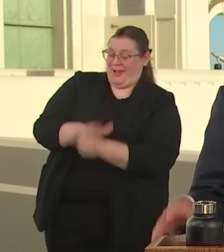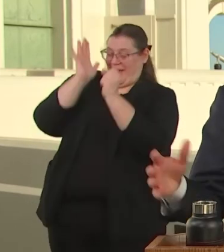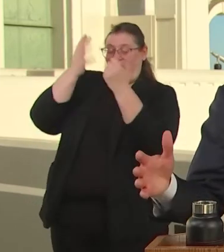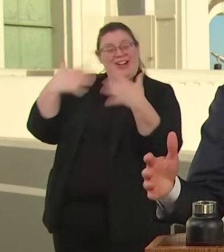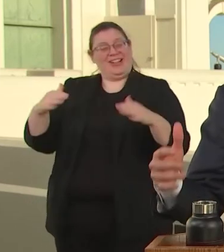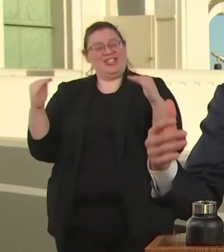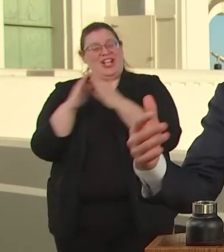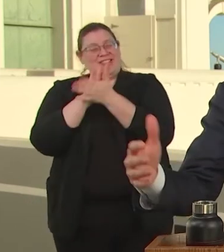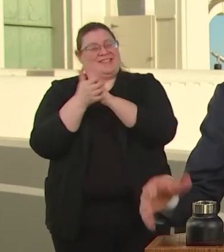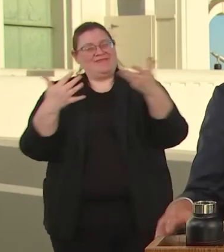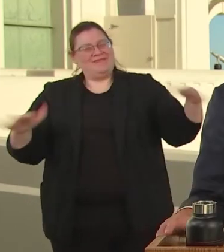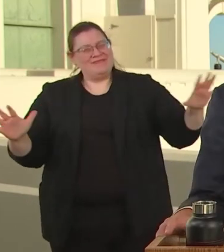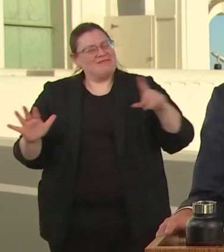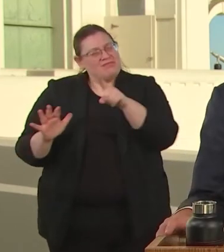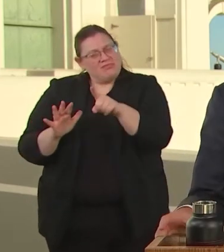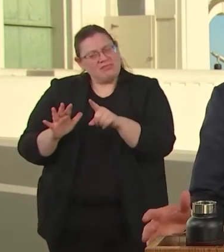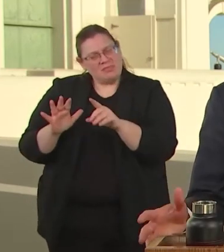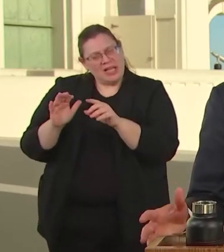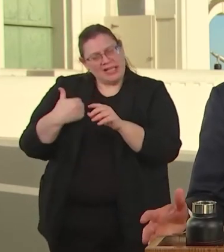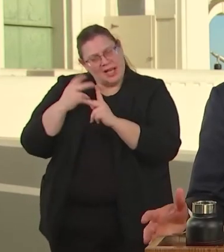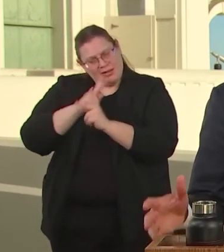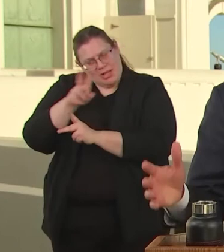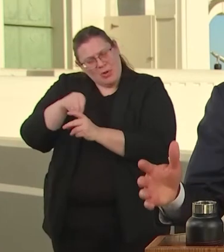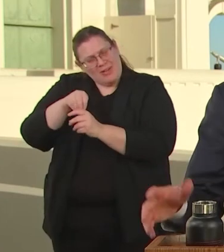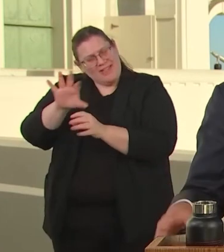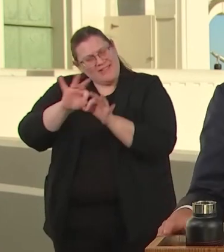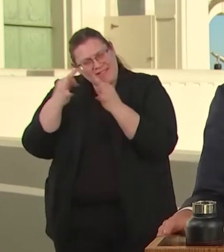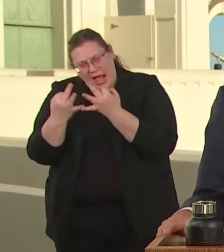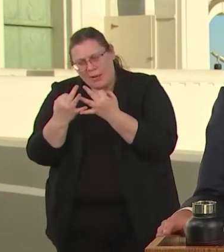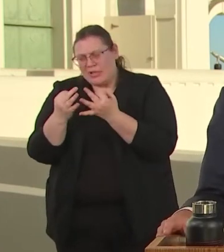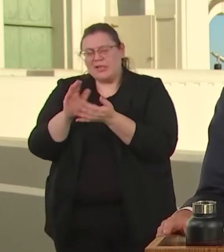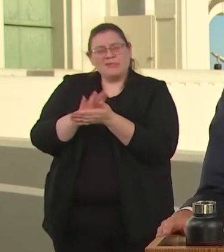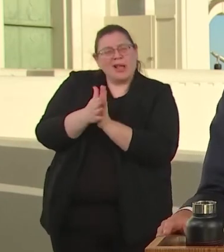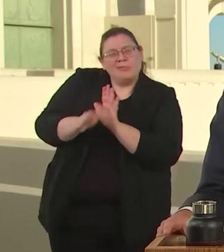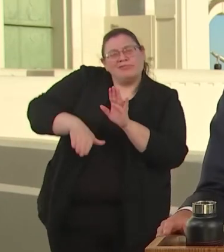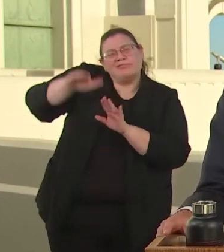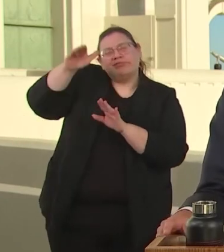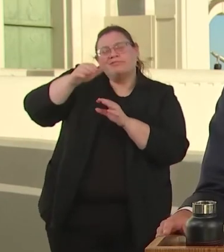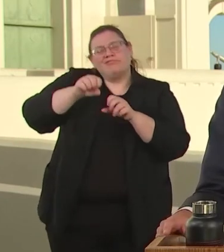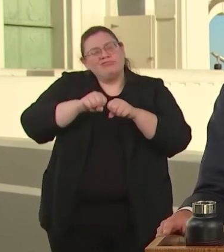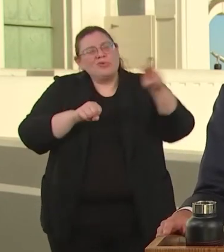PEOPLE ARE PARTS OF FAMILY AND THEY GROW UP AND START FAMILIES